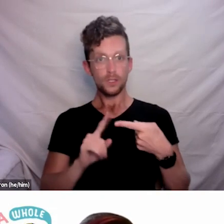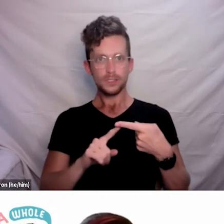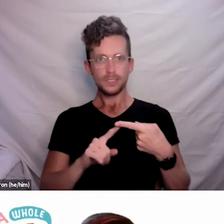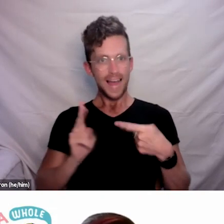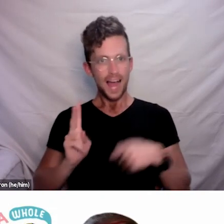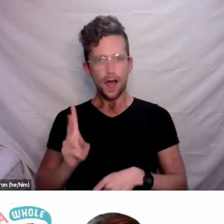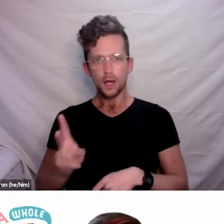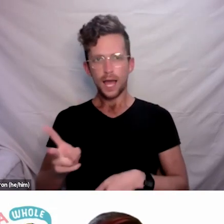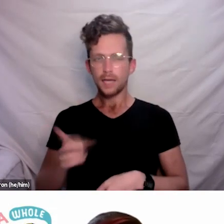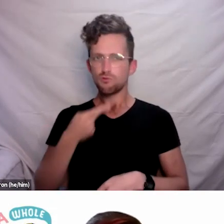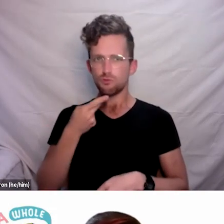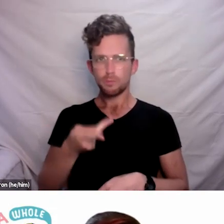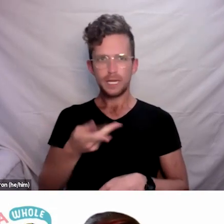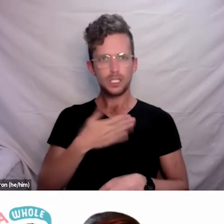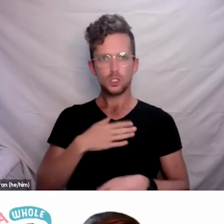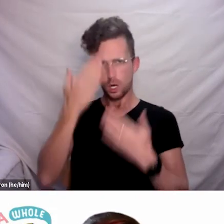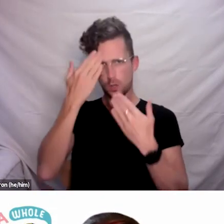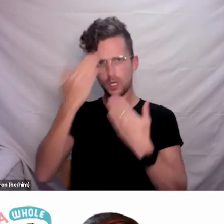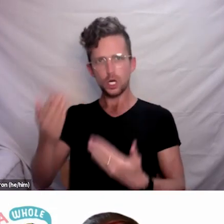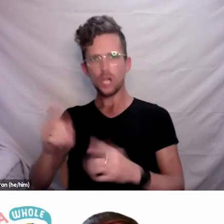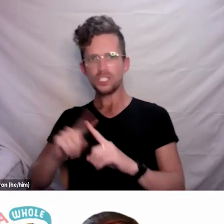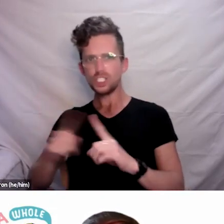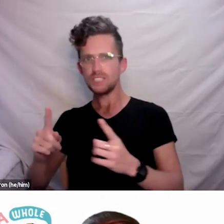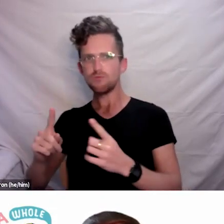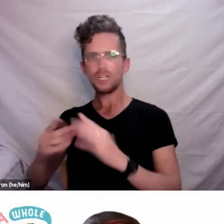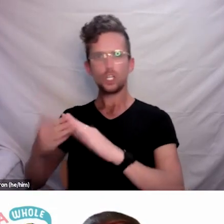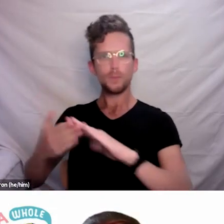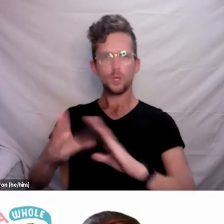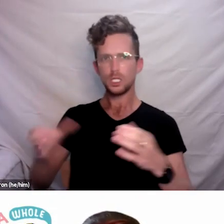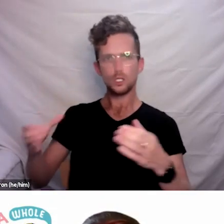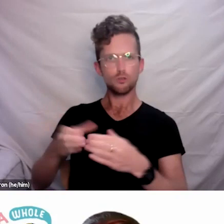the providers, community groups, other organisations, families